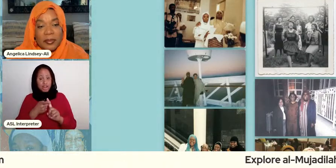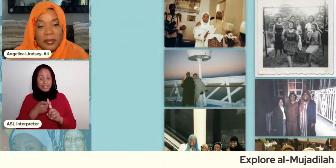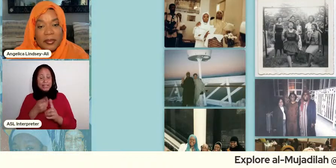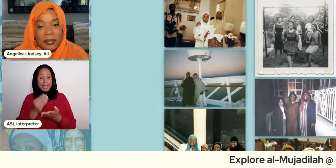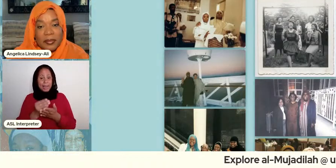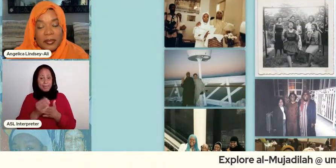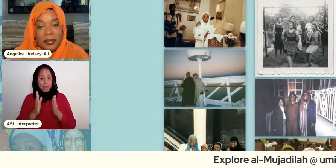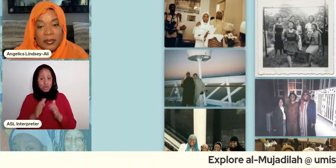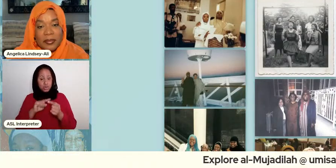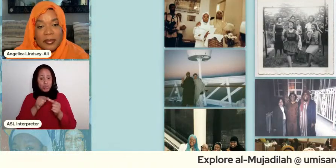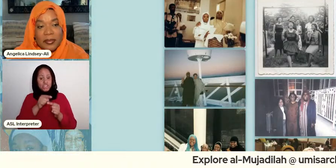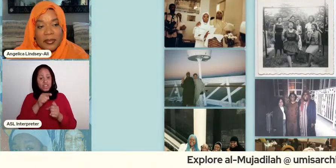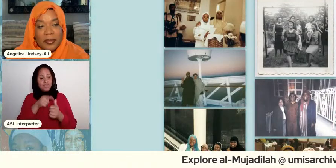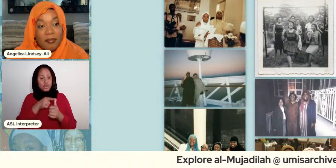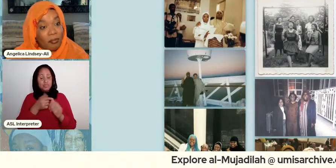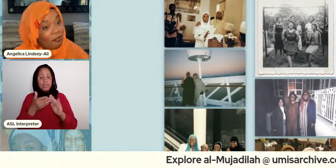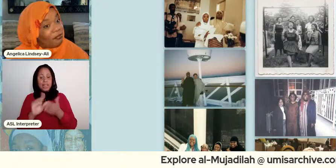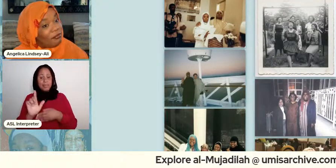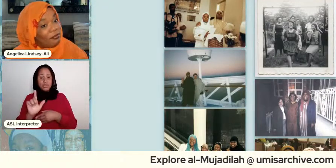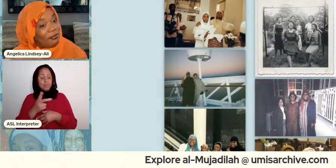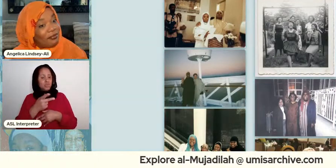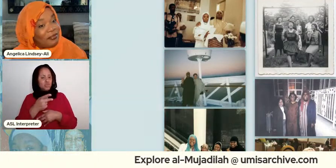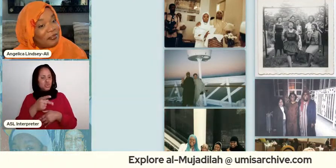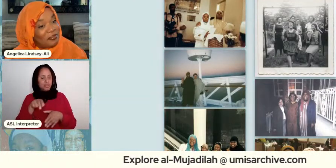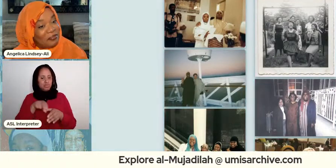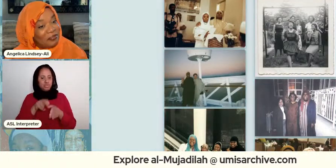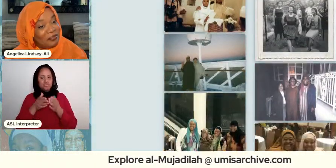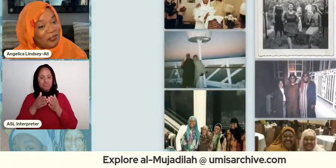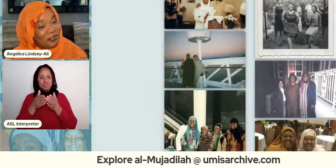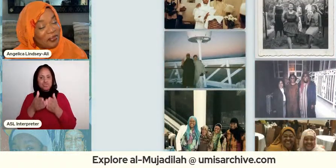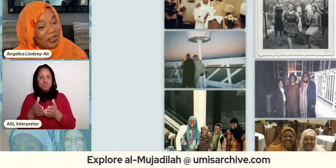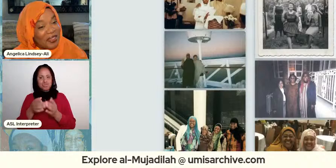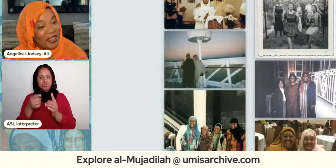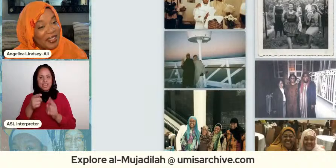took a cruise to alaska and it was like sister karima you know my mother and they went to las